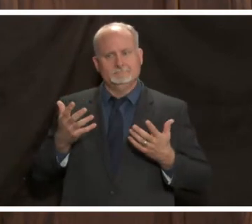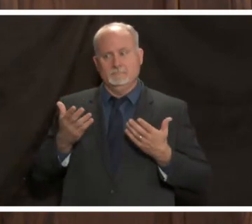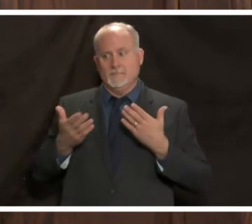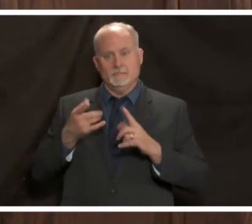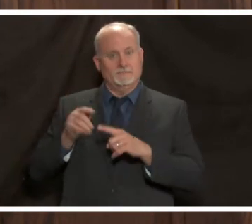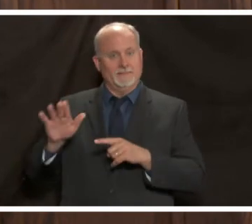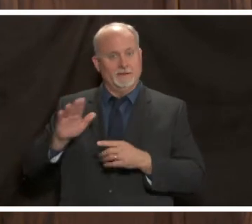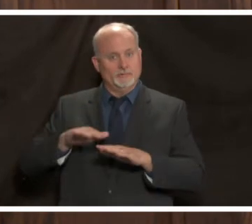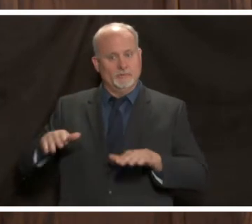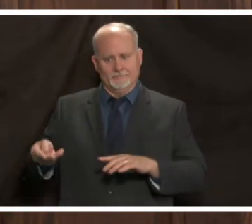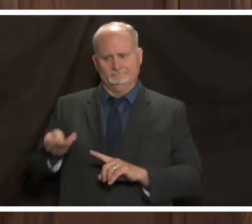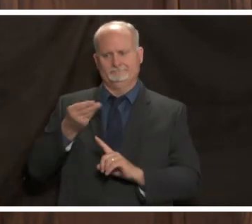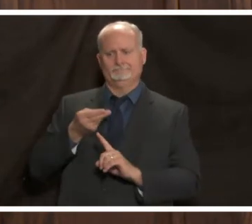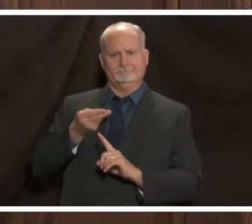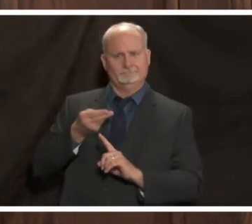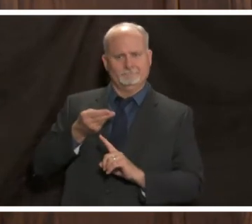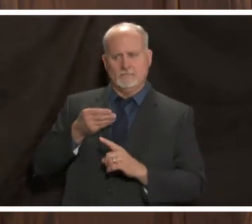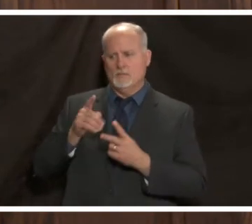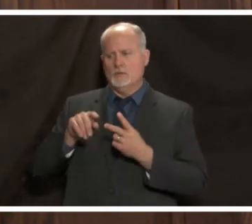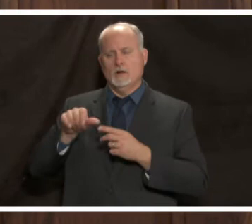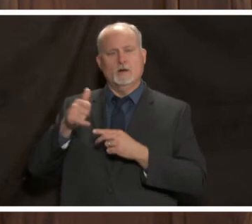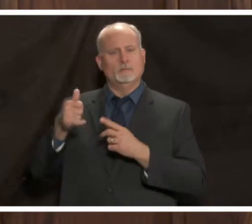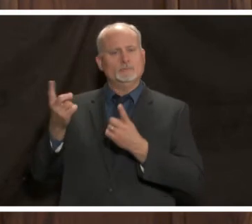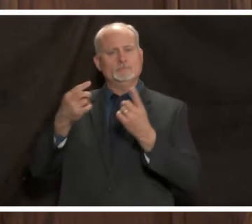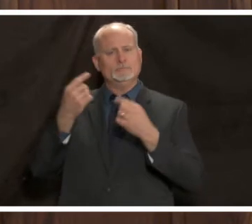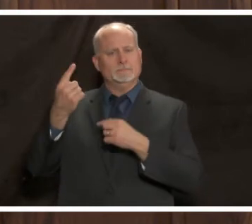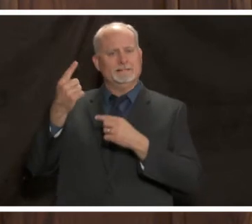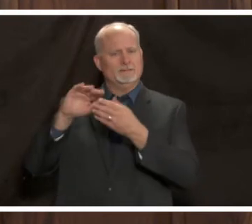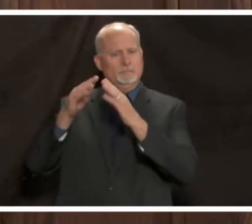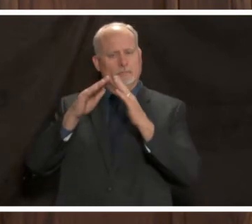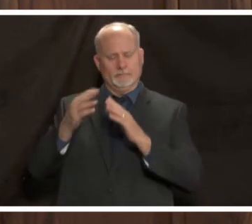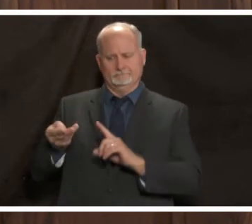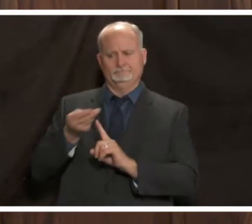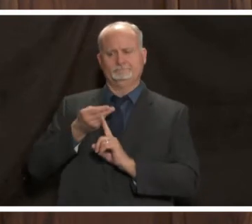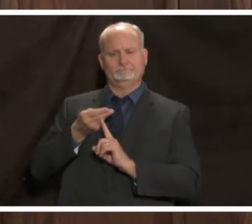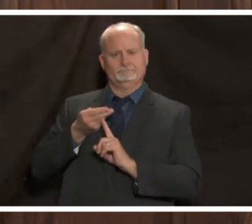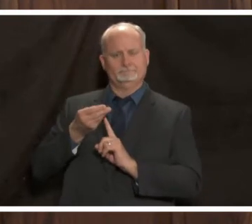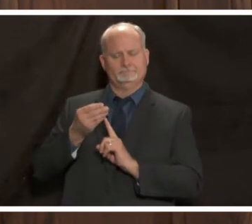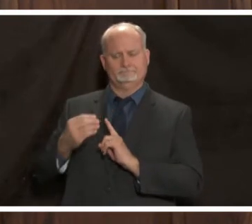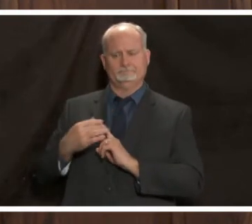children or through other community activities and you know the the virus is not a respecter